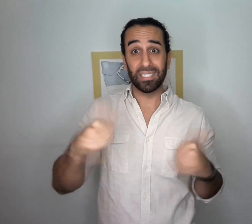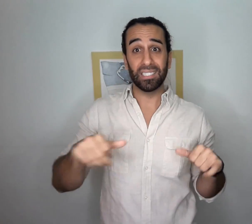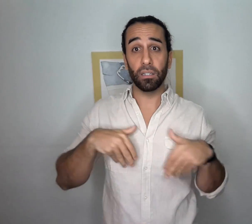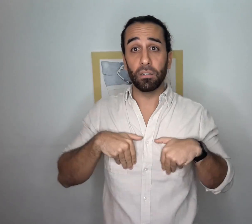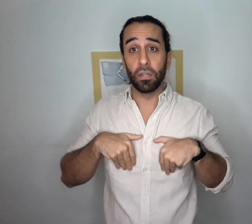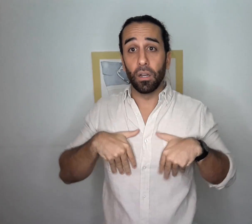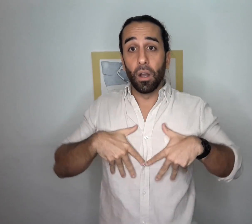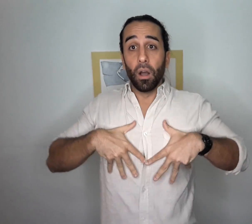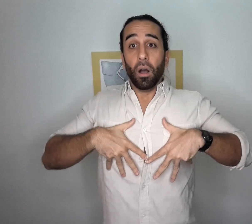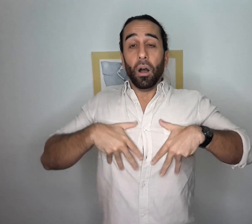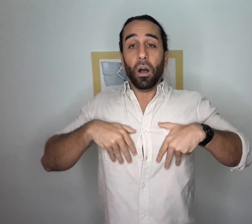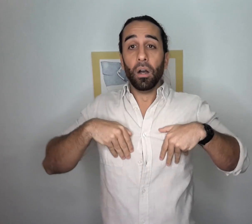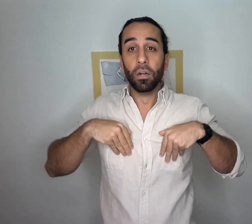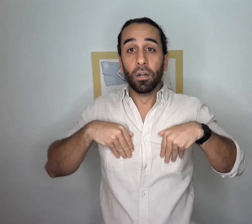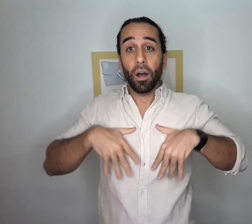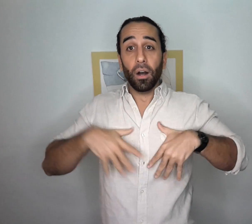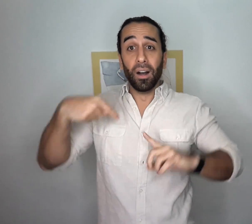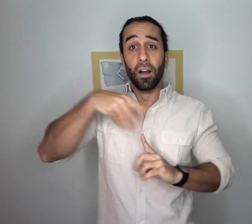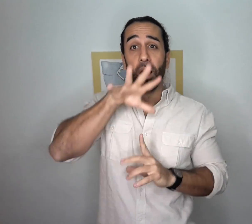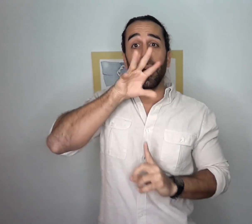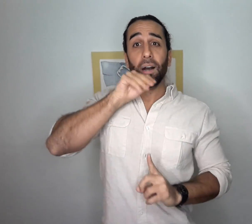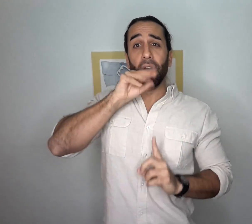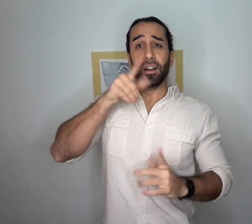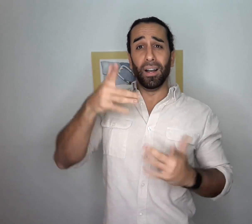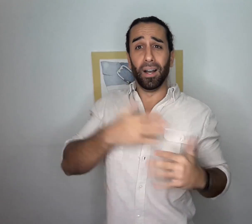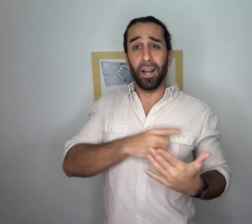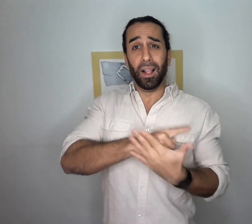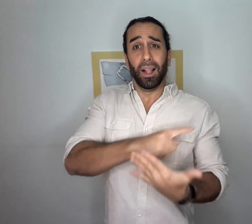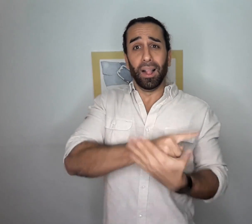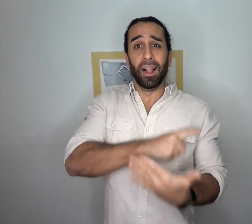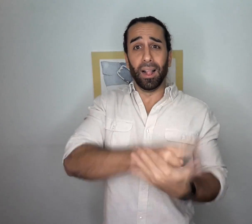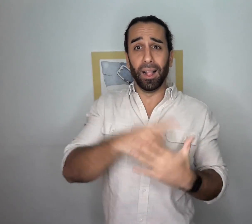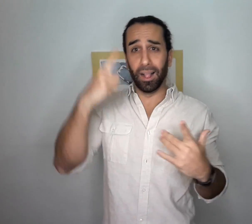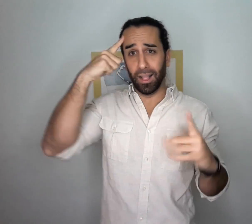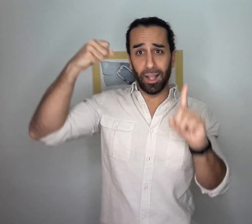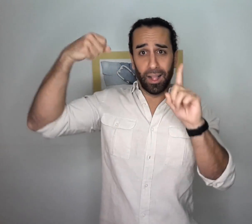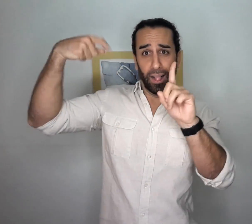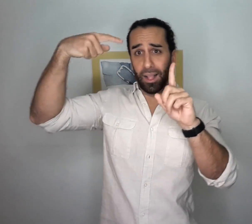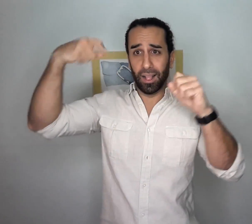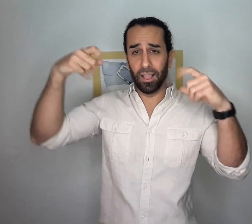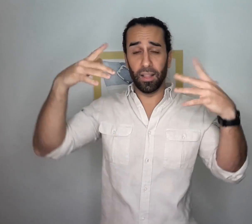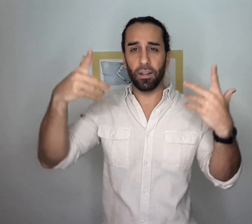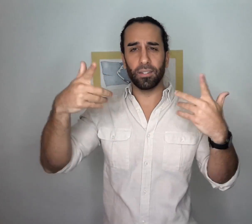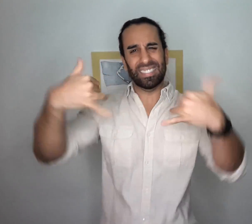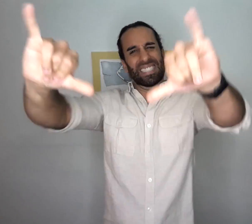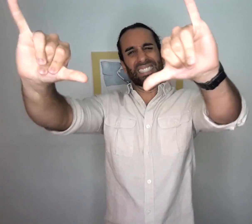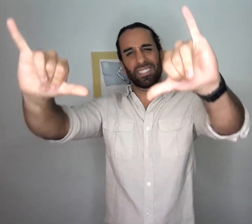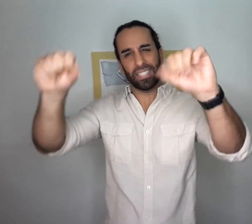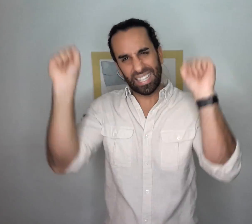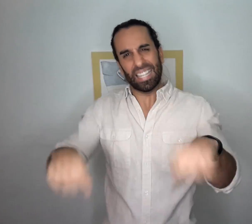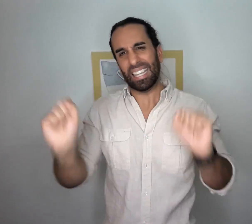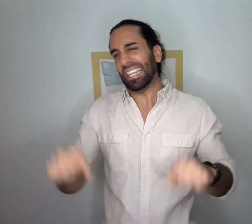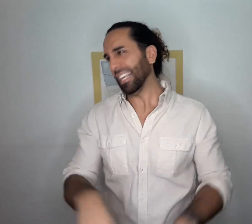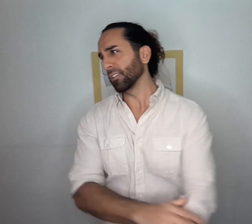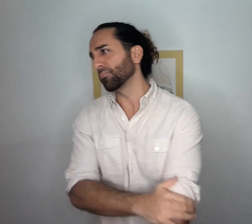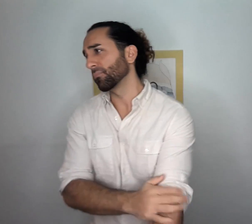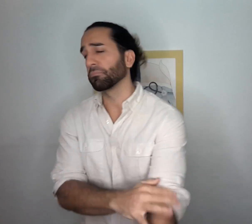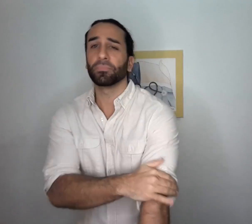However, while you are still breathing, heart beating, and mind still ticking, you STILL can improve.